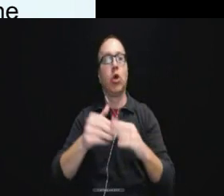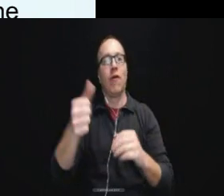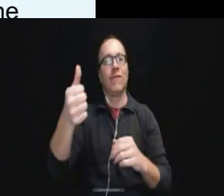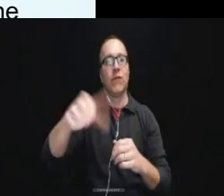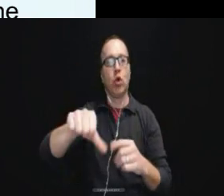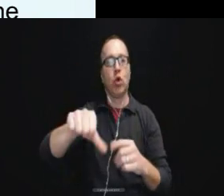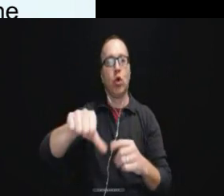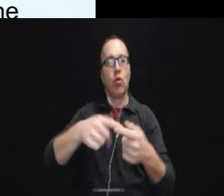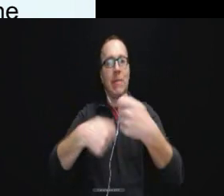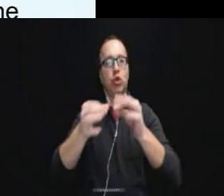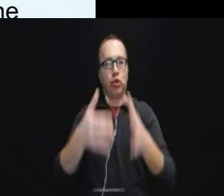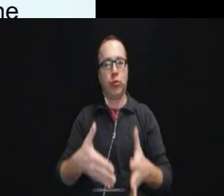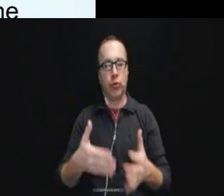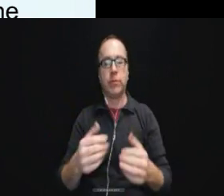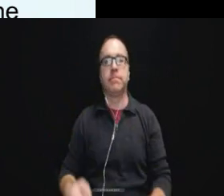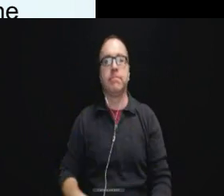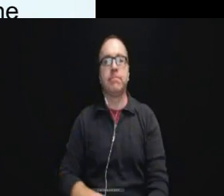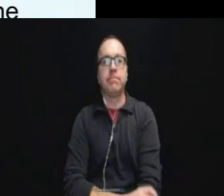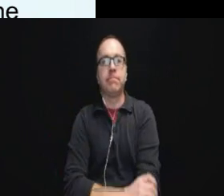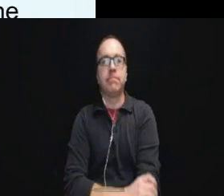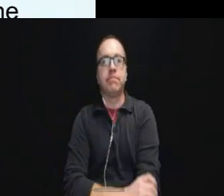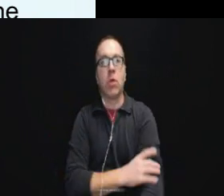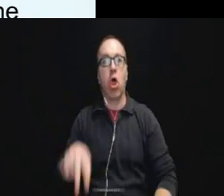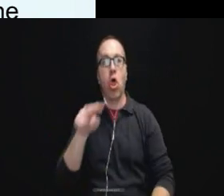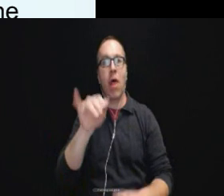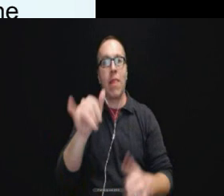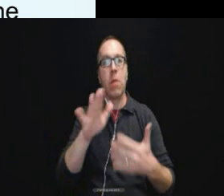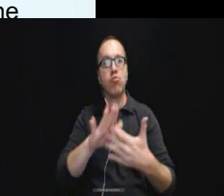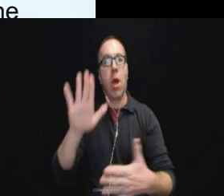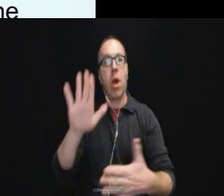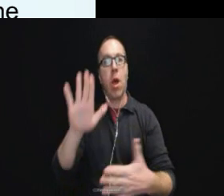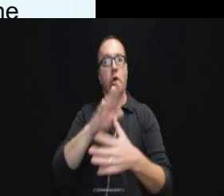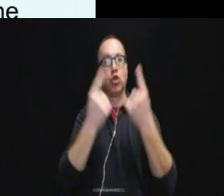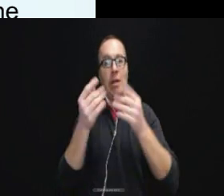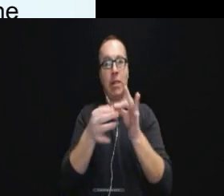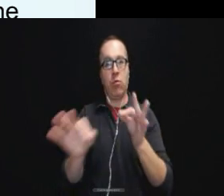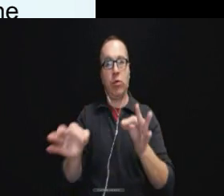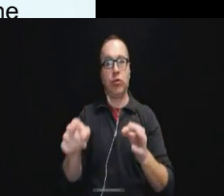So looking at that primary consideration language the court said you know when a law enforcement